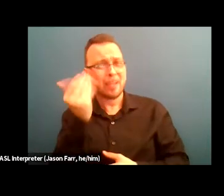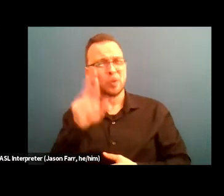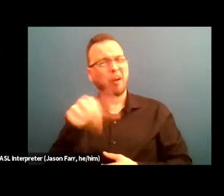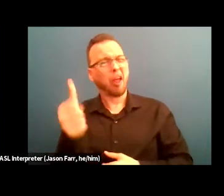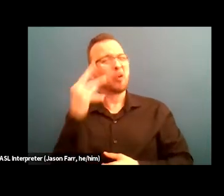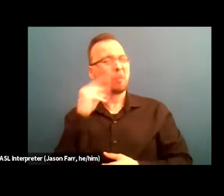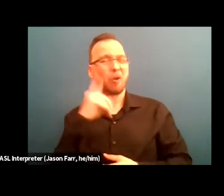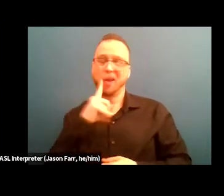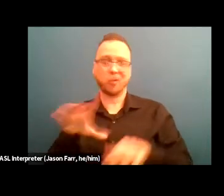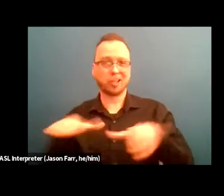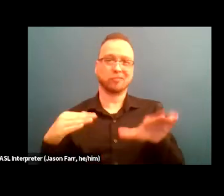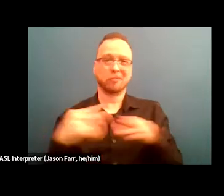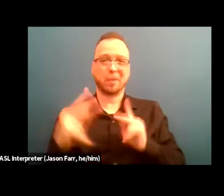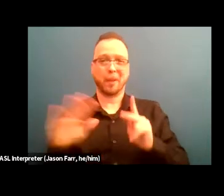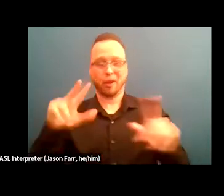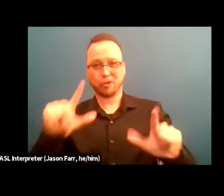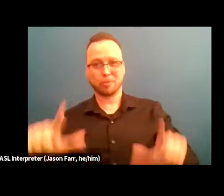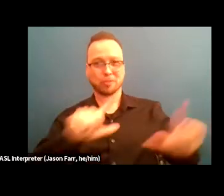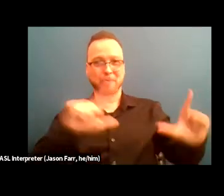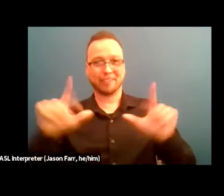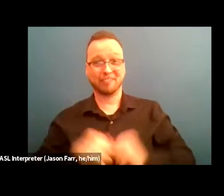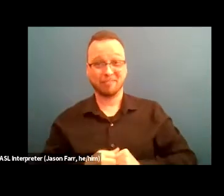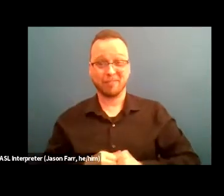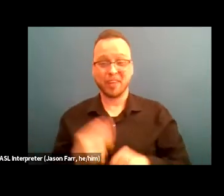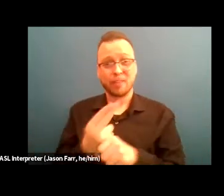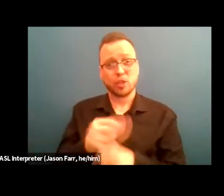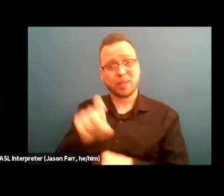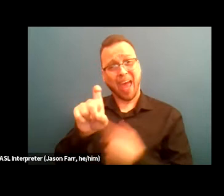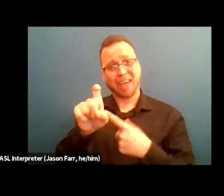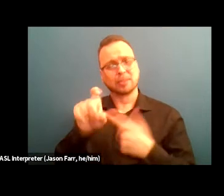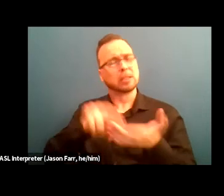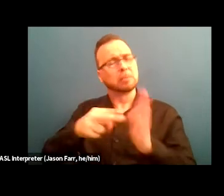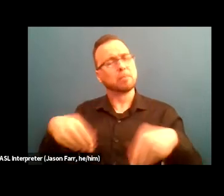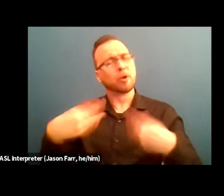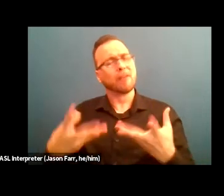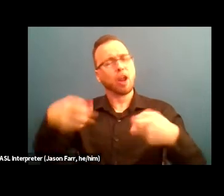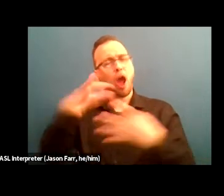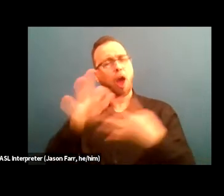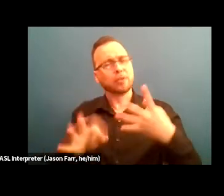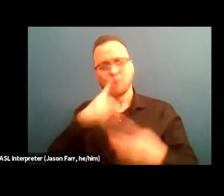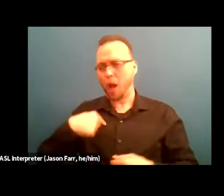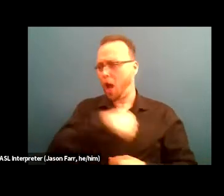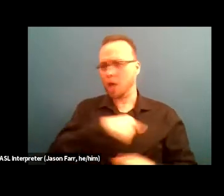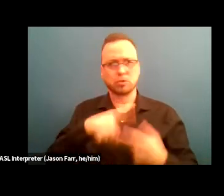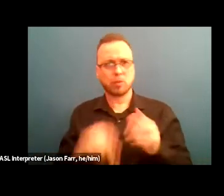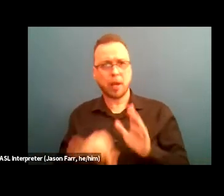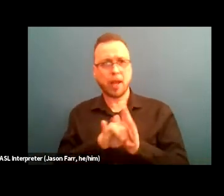So the use of the X creates space for those of us with lived experiences to self-identify as either an expert